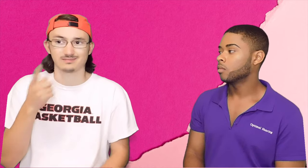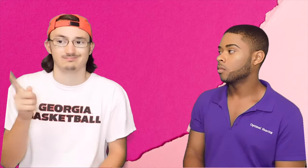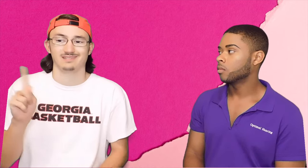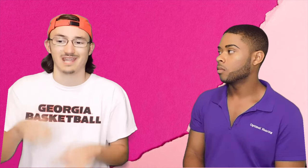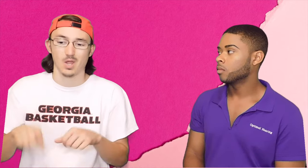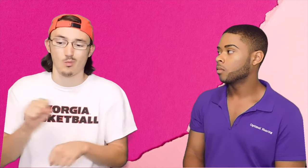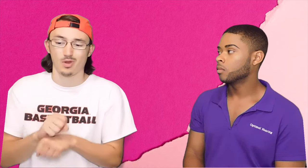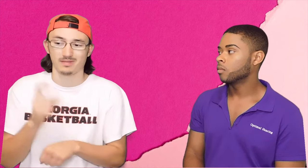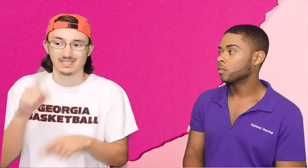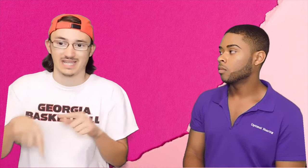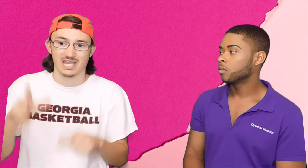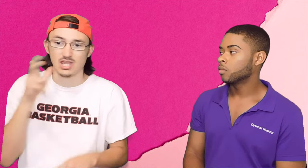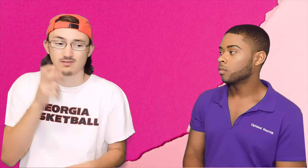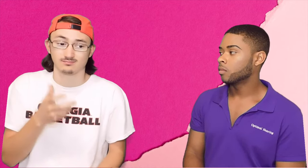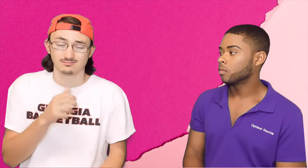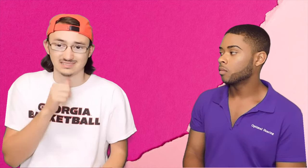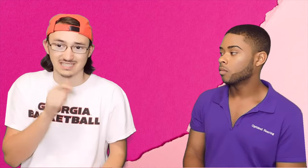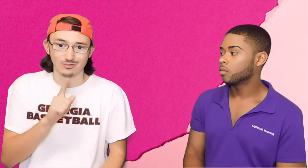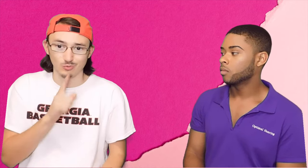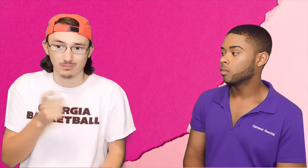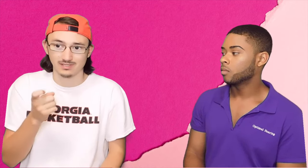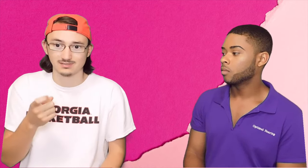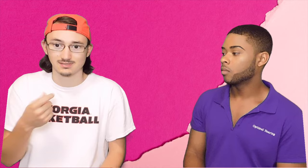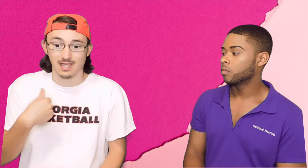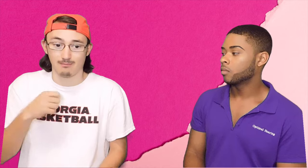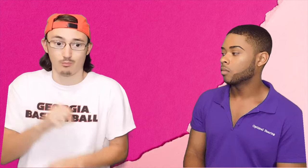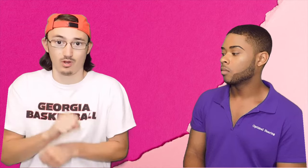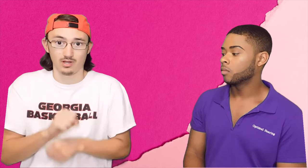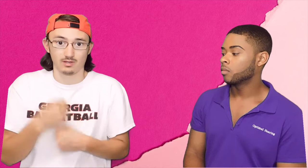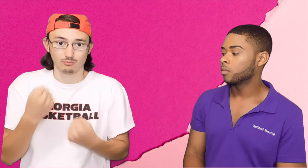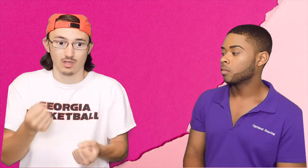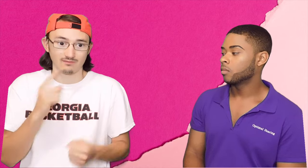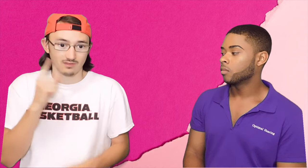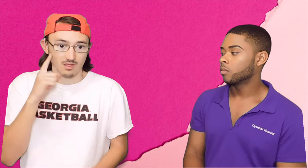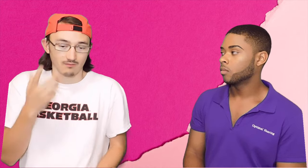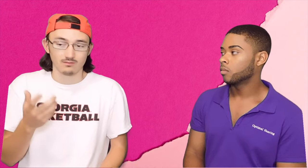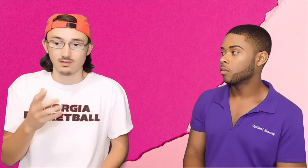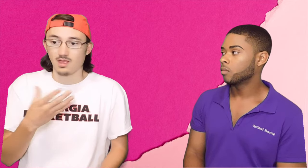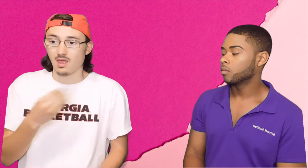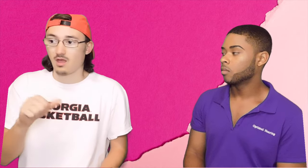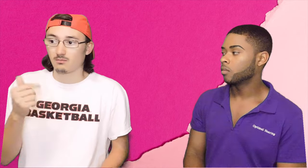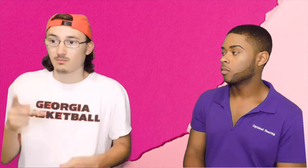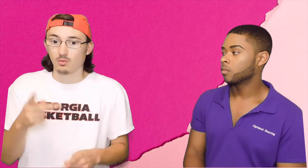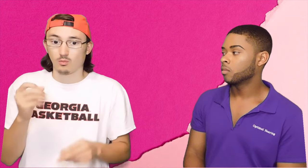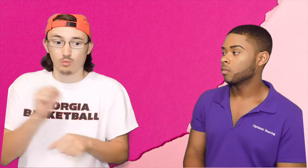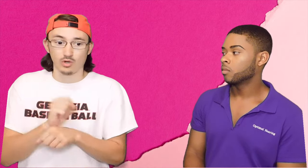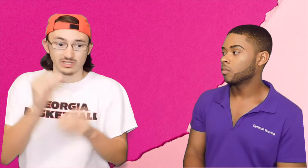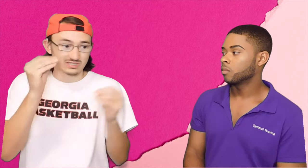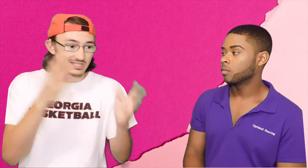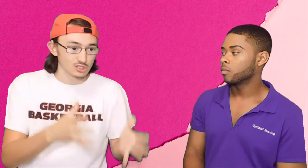People think that they can't work because they can't hear if not - because I work. I drive. I'm Deaf... Some people work as a teacher